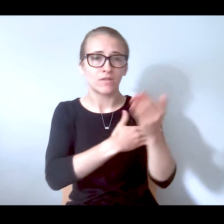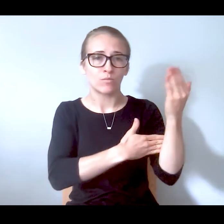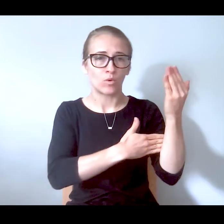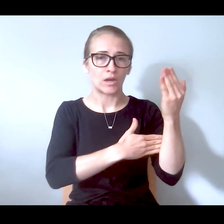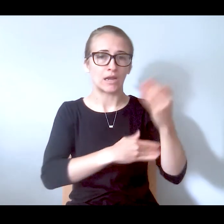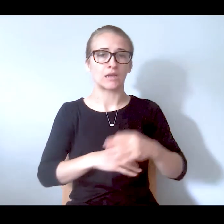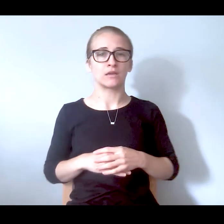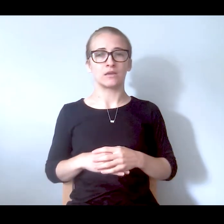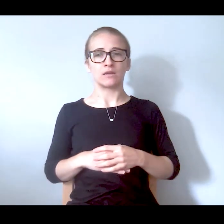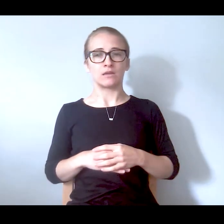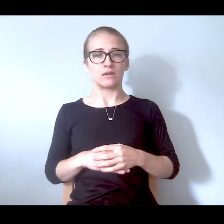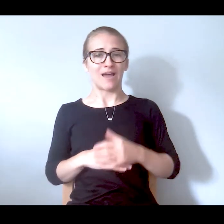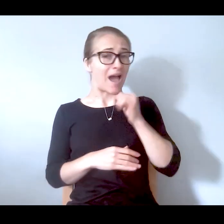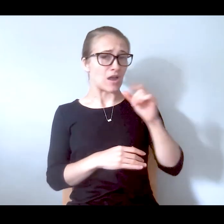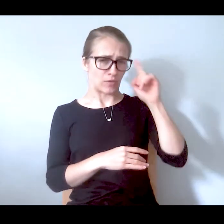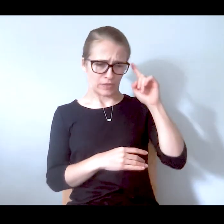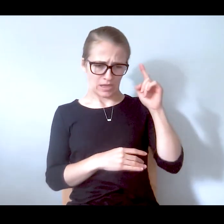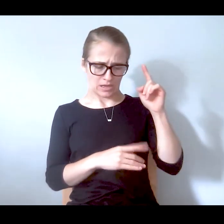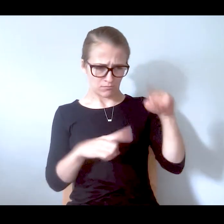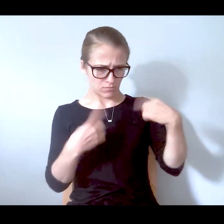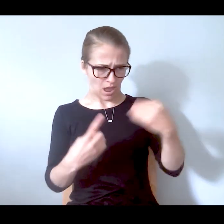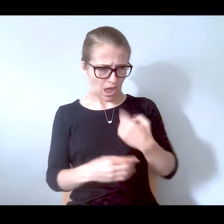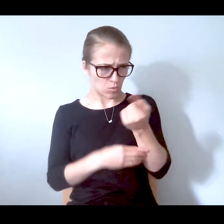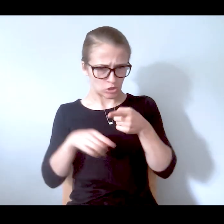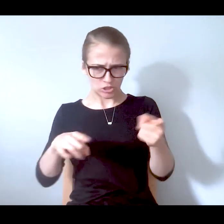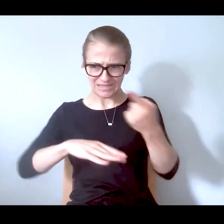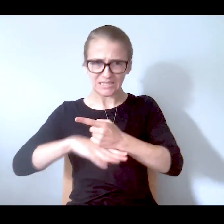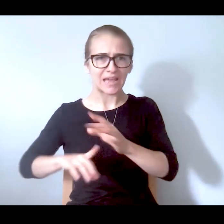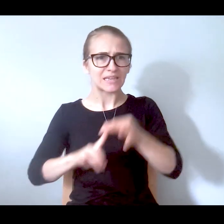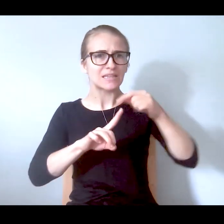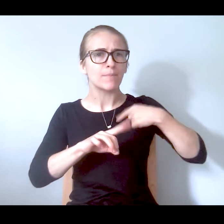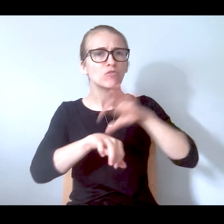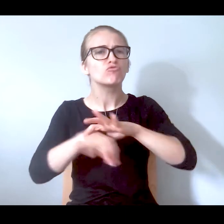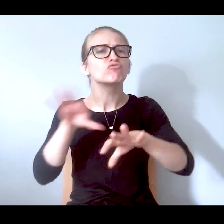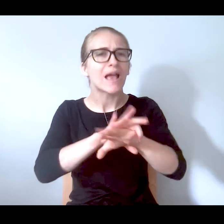think I've ever had one during the day besides the one where I got arrested. That was the only one.